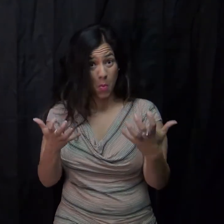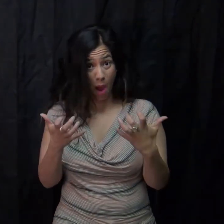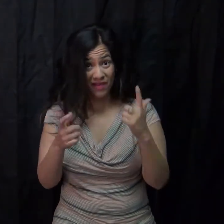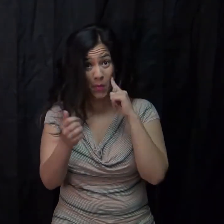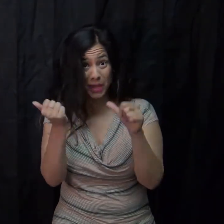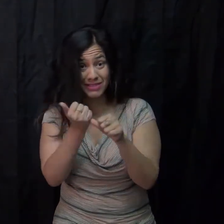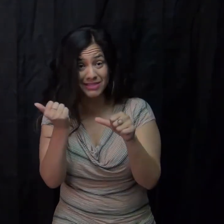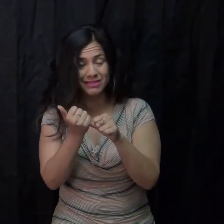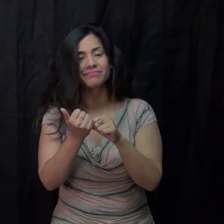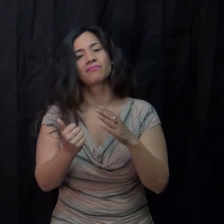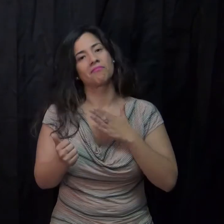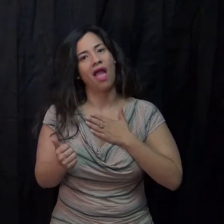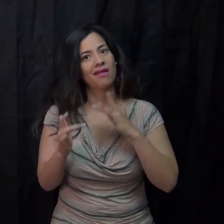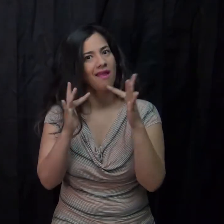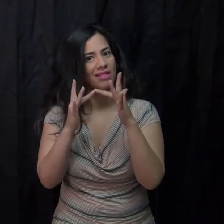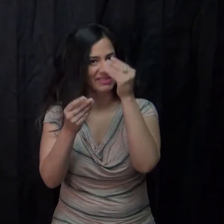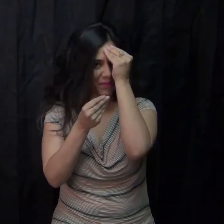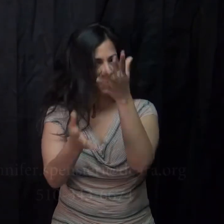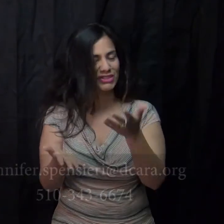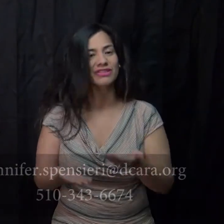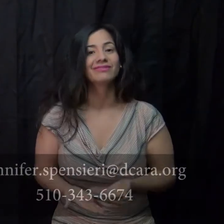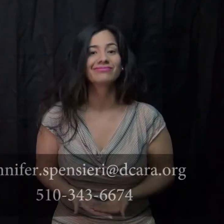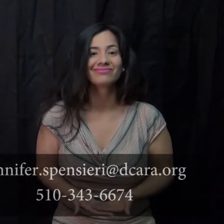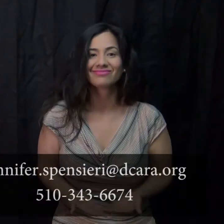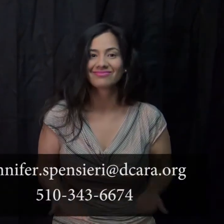Want to contact me for assistance? My contact information: